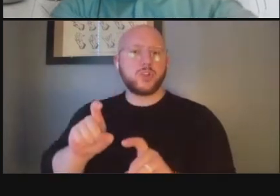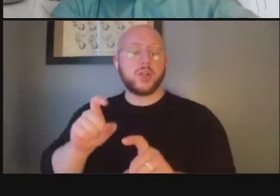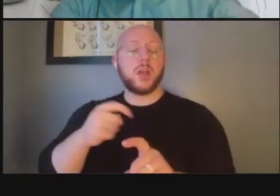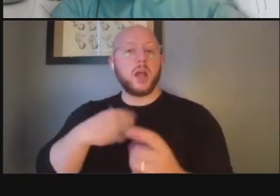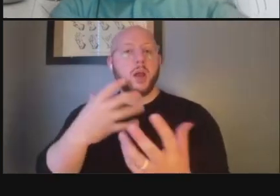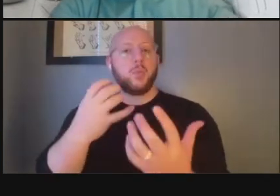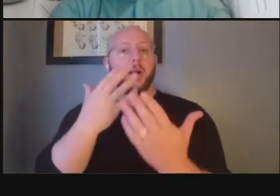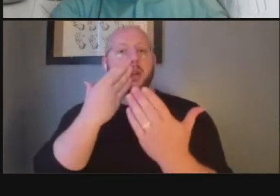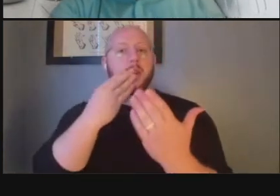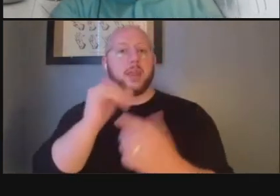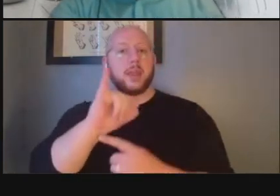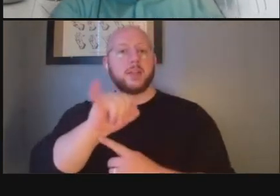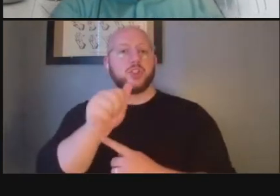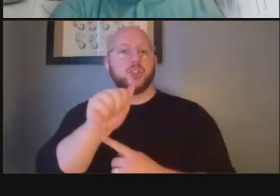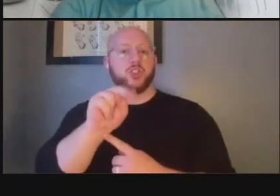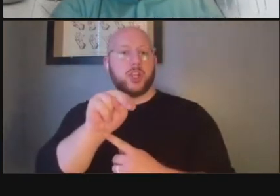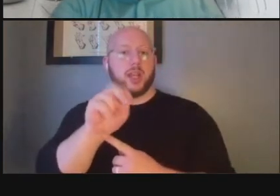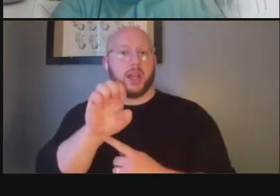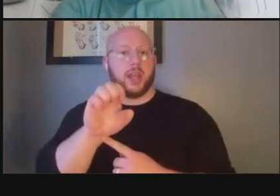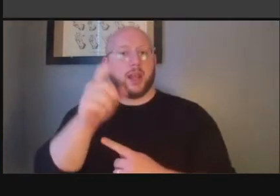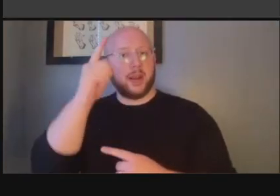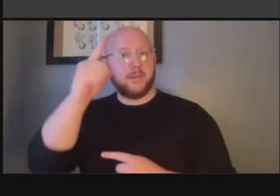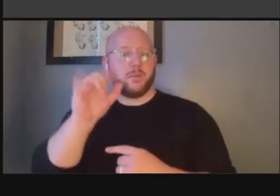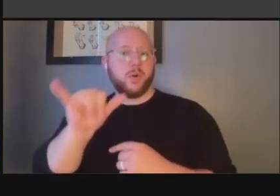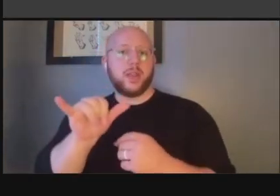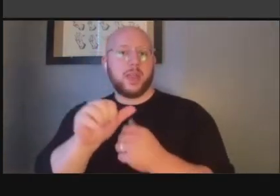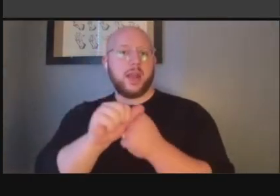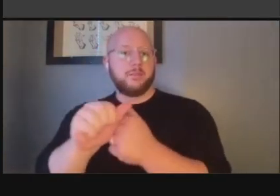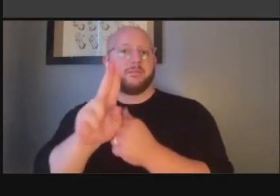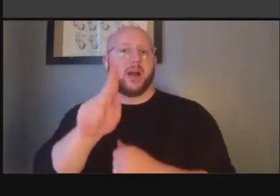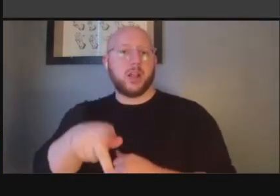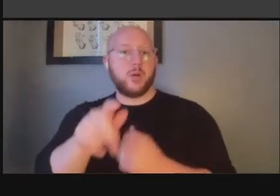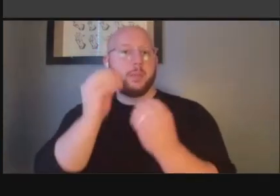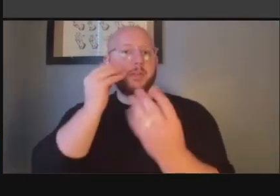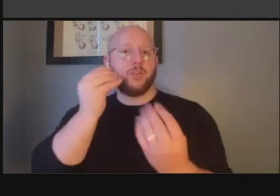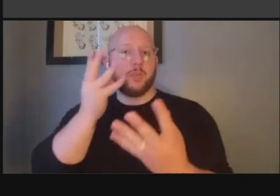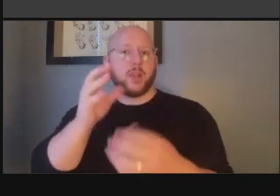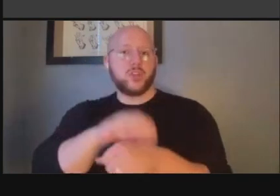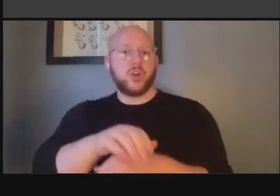jan for the follow-up information and detail on crystal city we will have